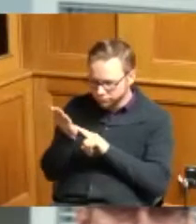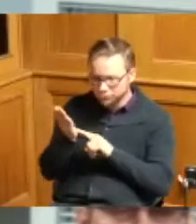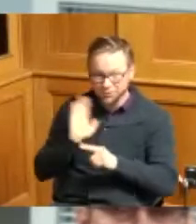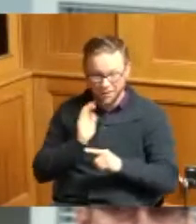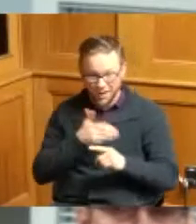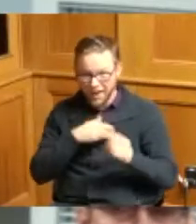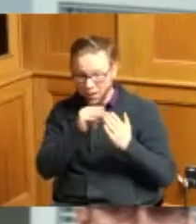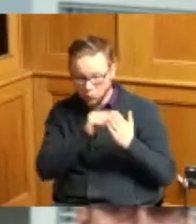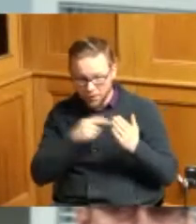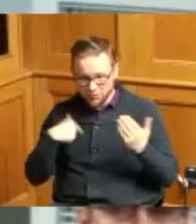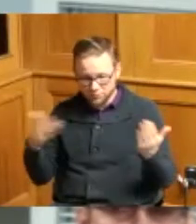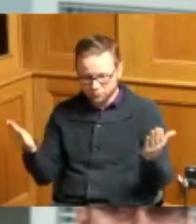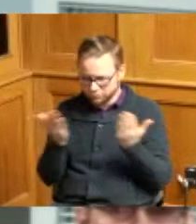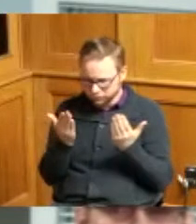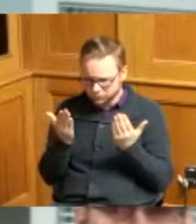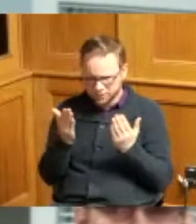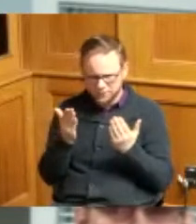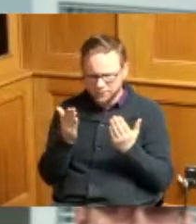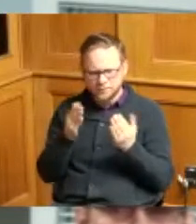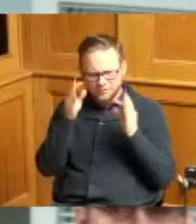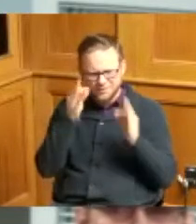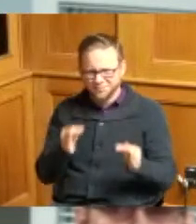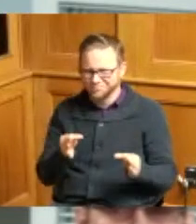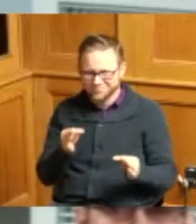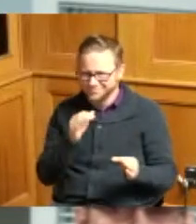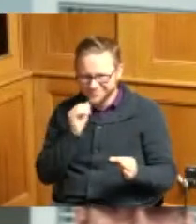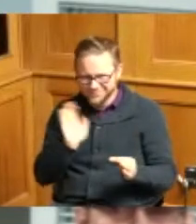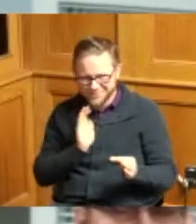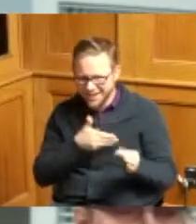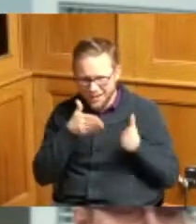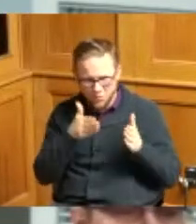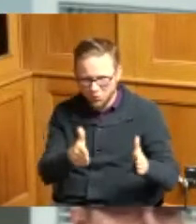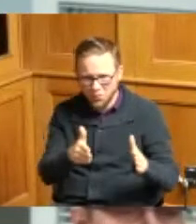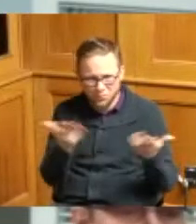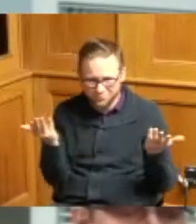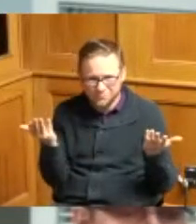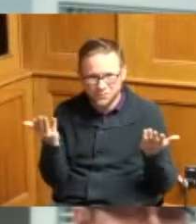we don't really have a role in this this is the actual body that is the appropriate body to hear